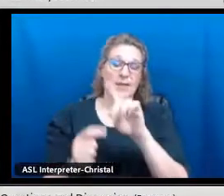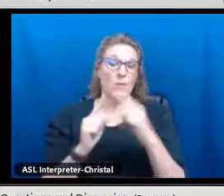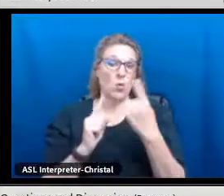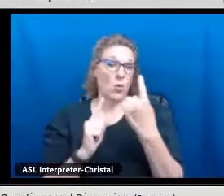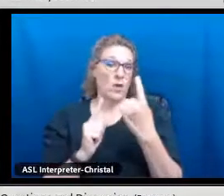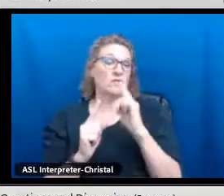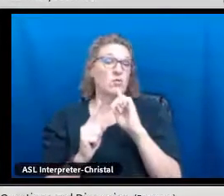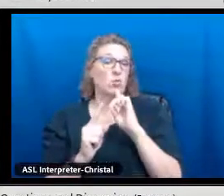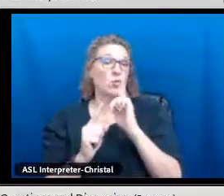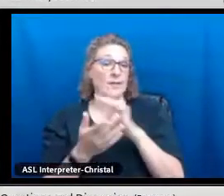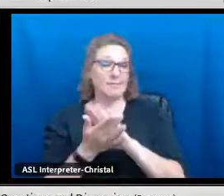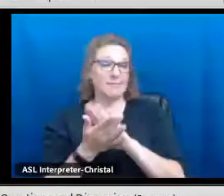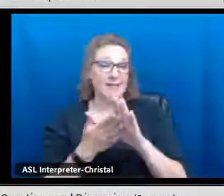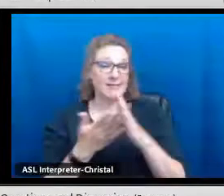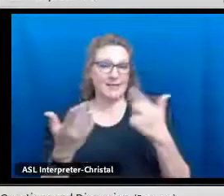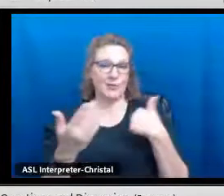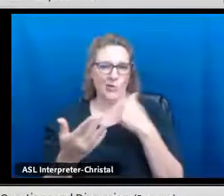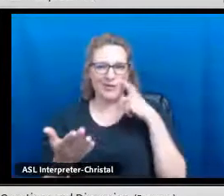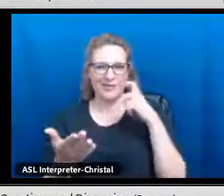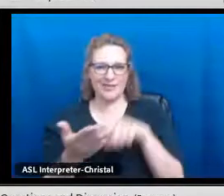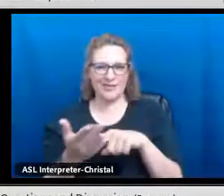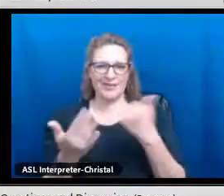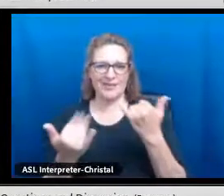you name it, who graduated with a seal.